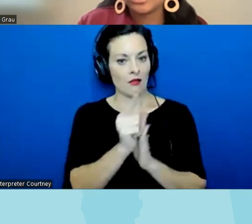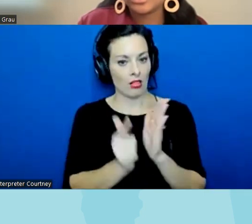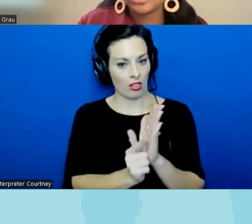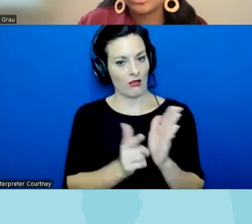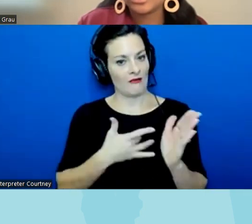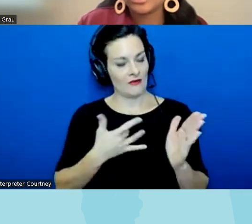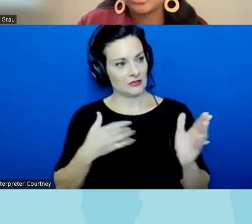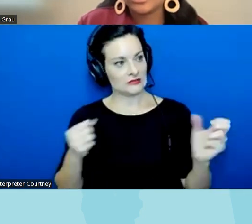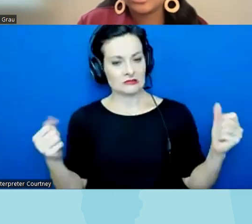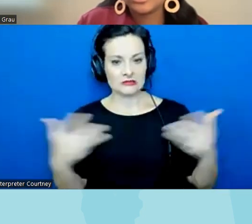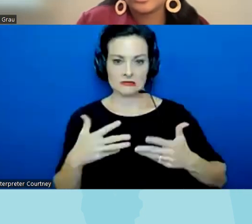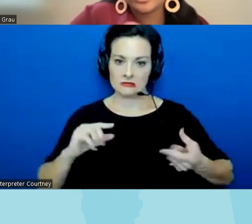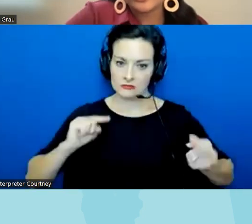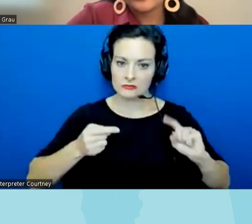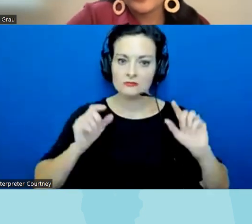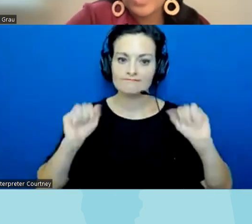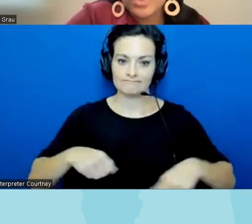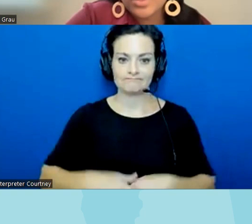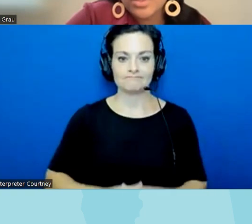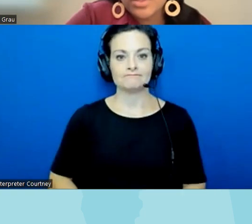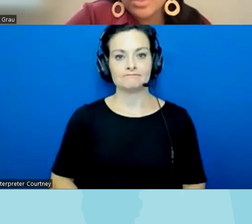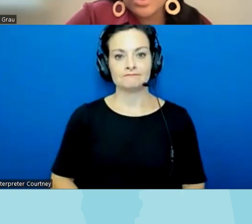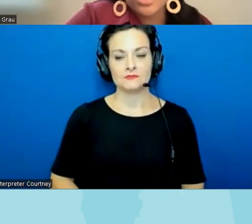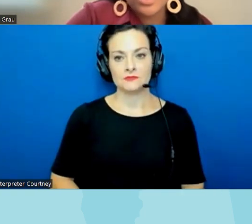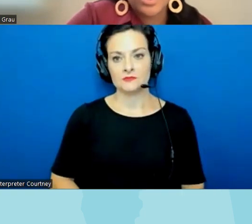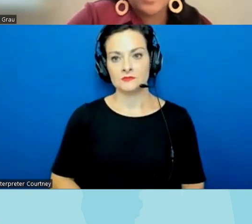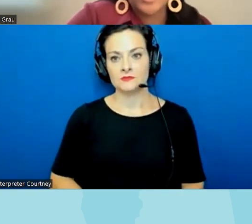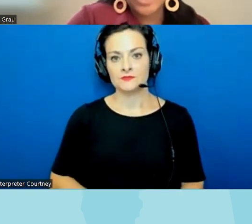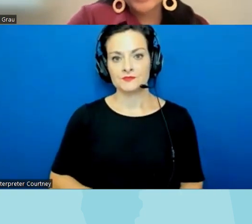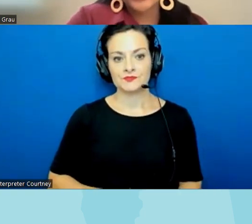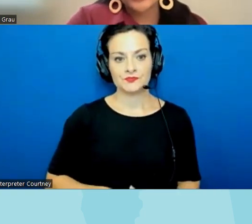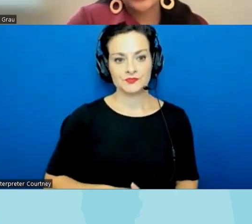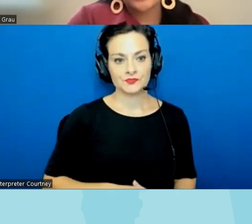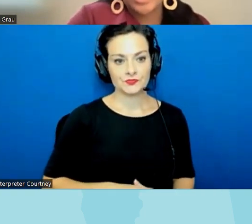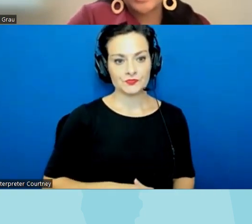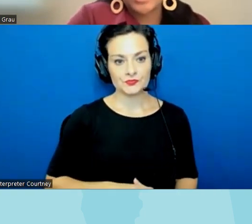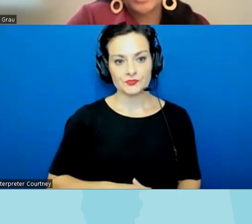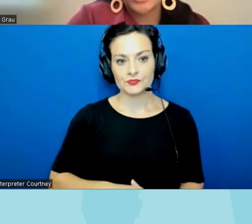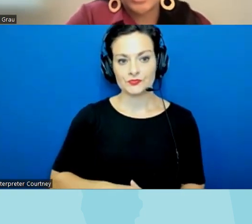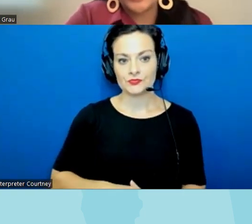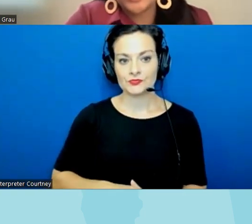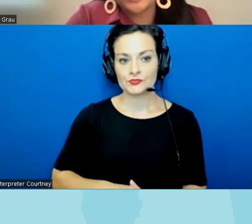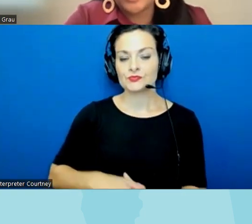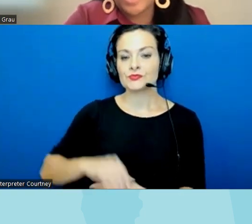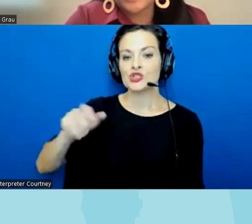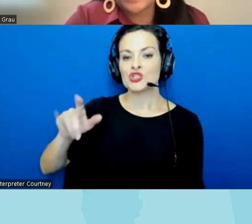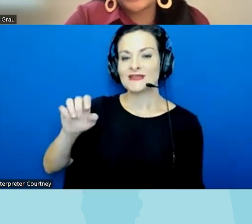legislation um last year we had a state legislator introduce a bill that they said